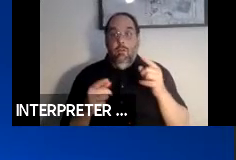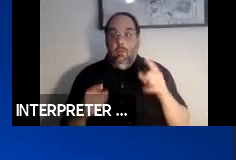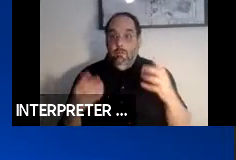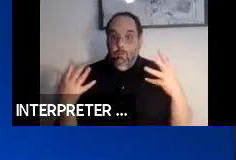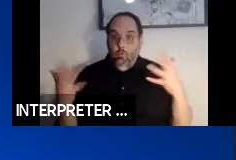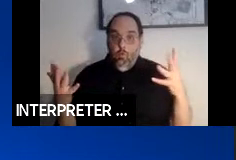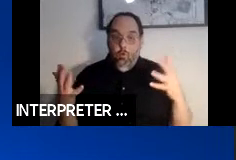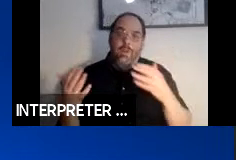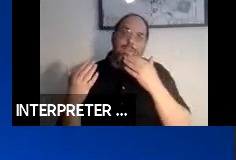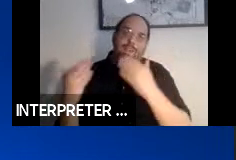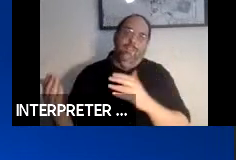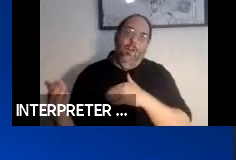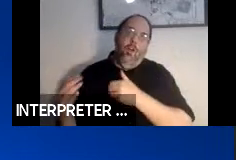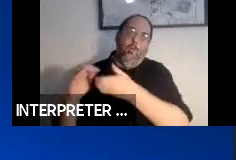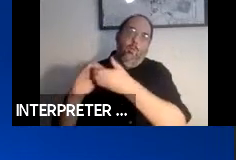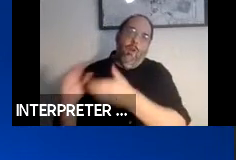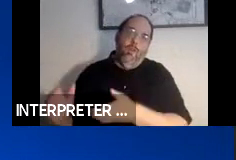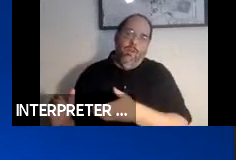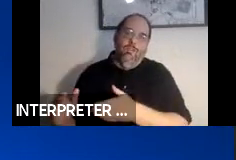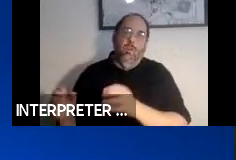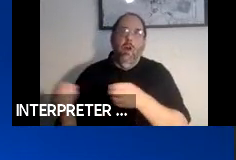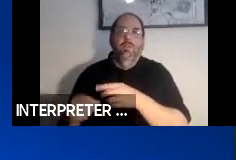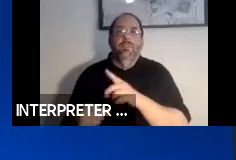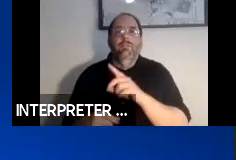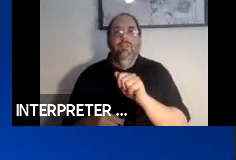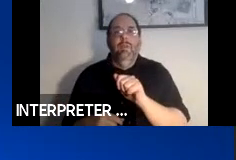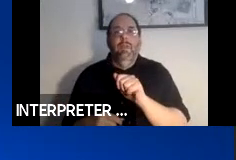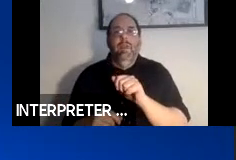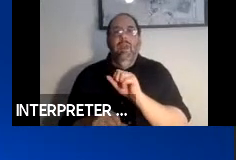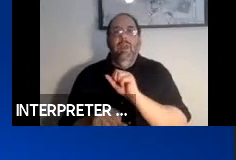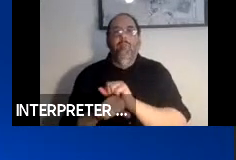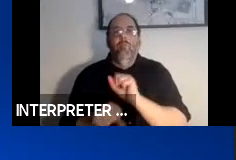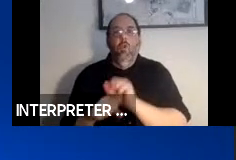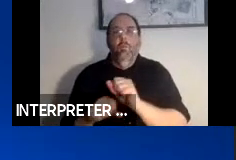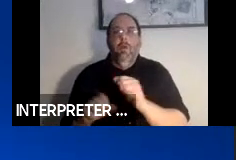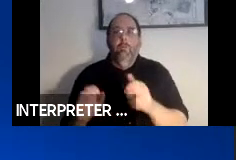thanks to our partners at the Office of Disability Policy with the Department of Labor,